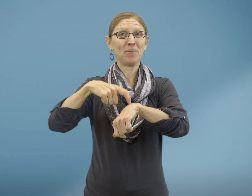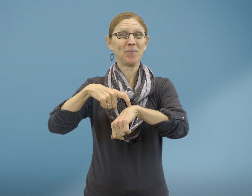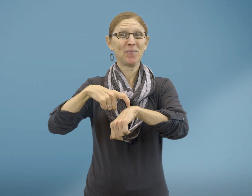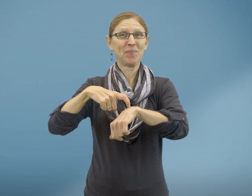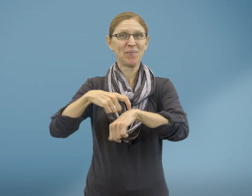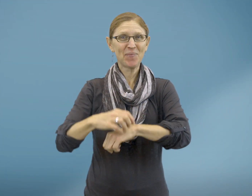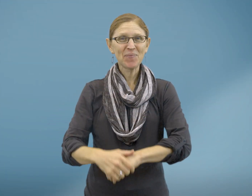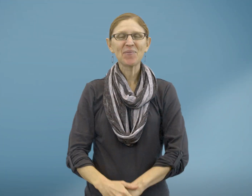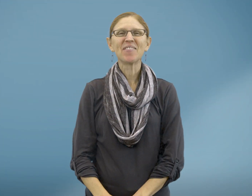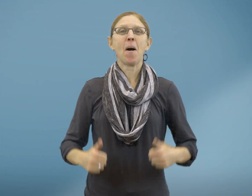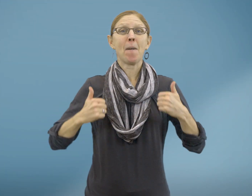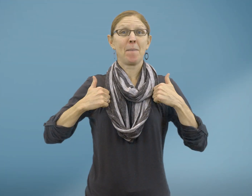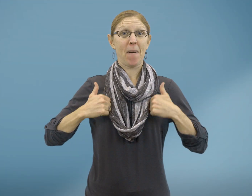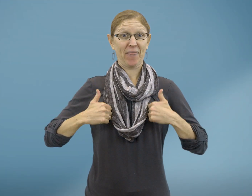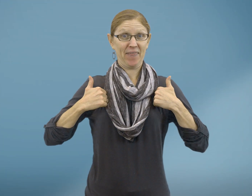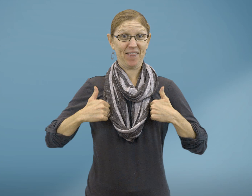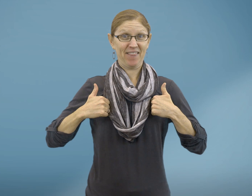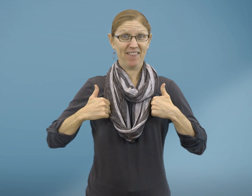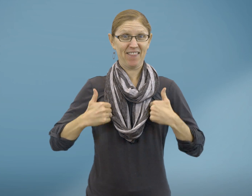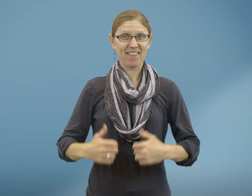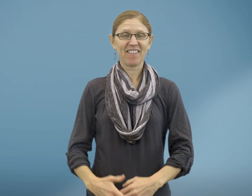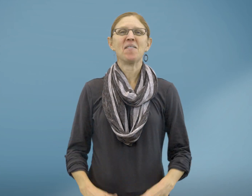Bath time Bath